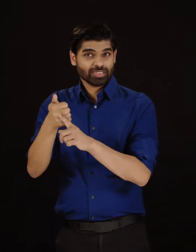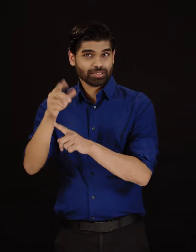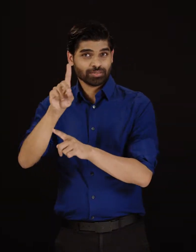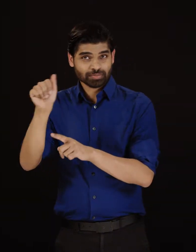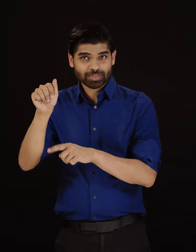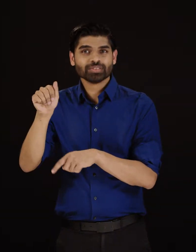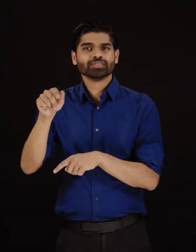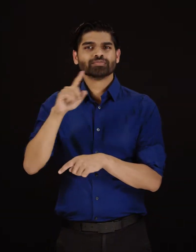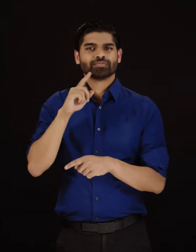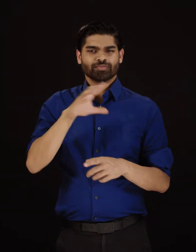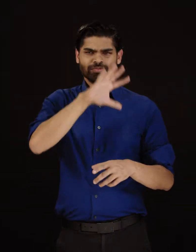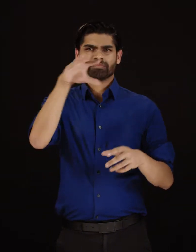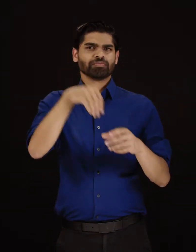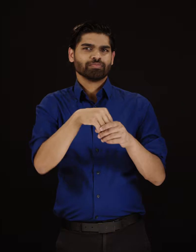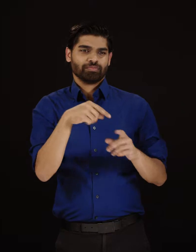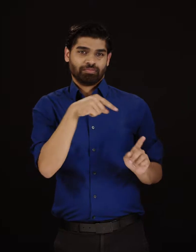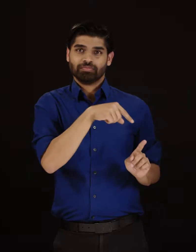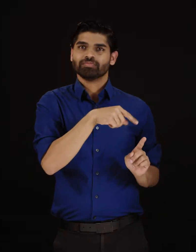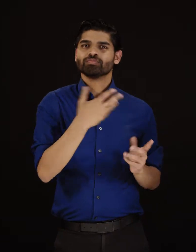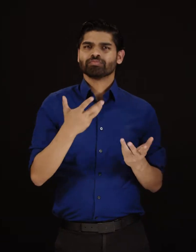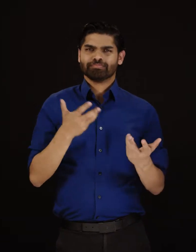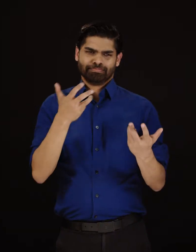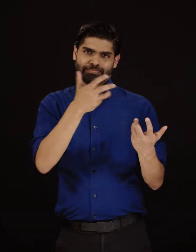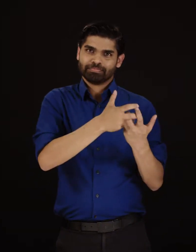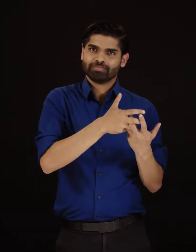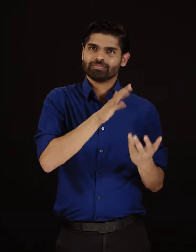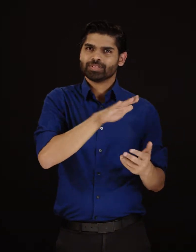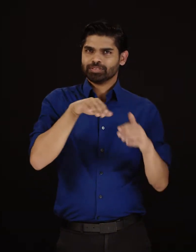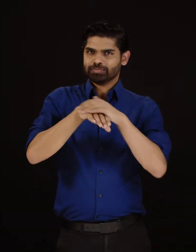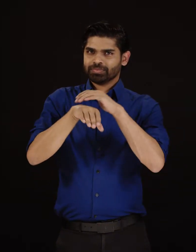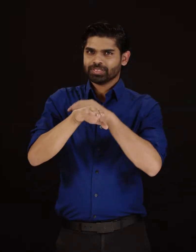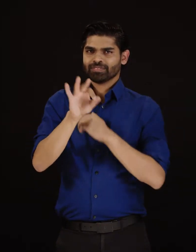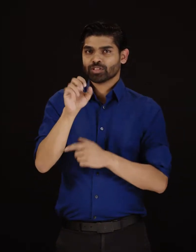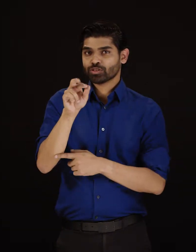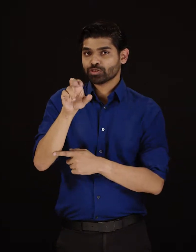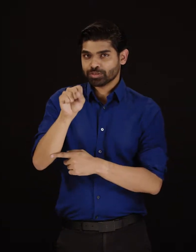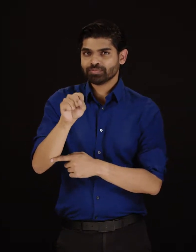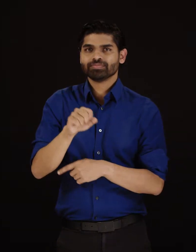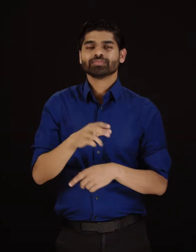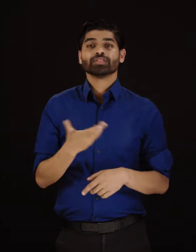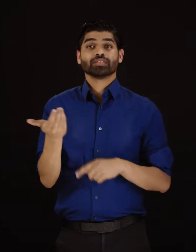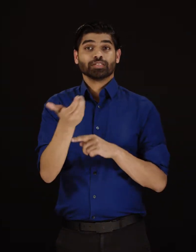Features or Settings. Service providers can usually provide additional information on the specific